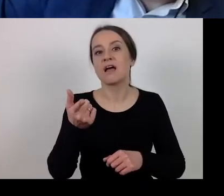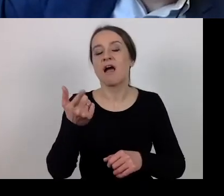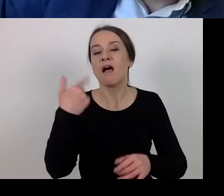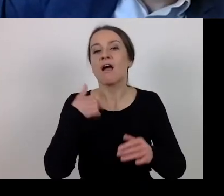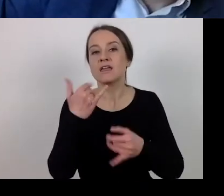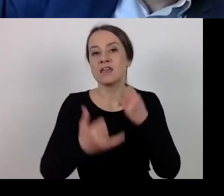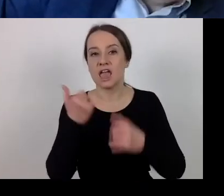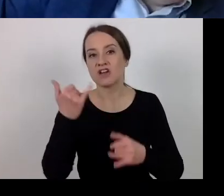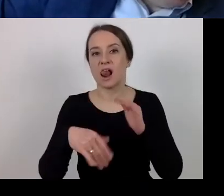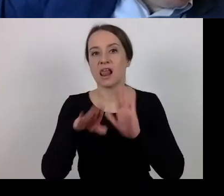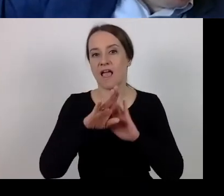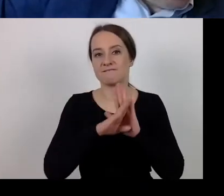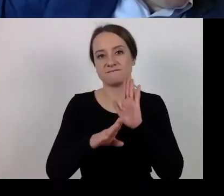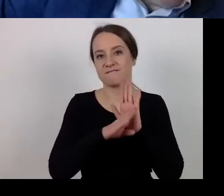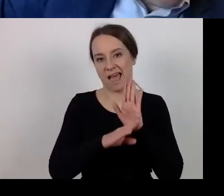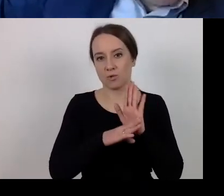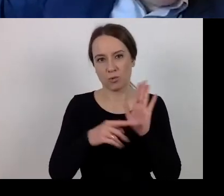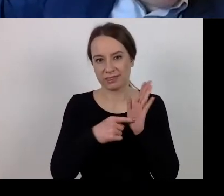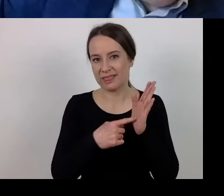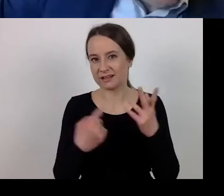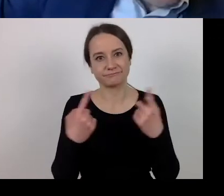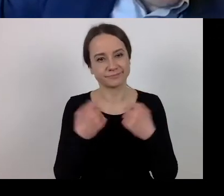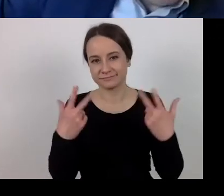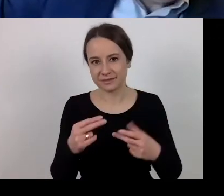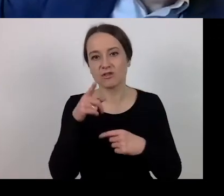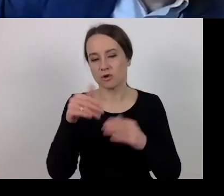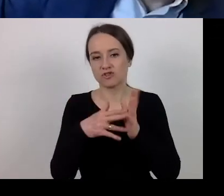The legislator did not mention statutory interest in the act.